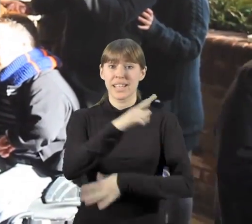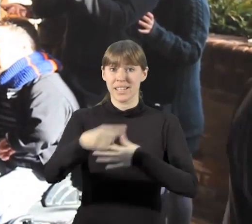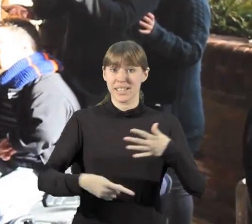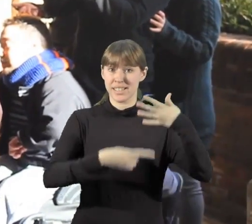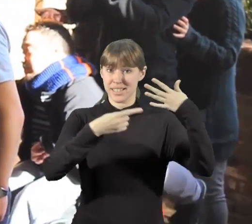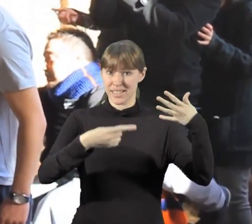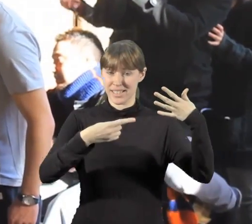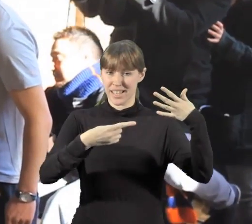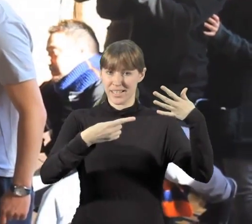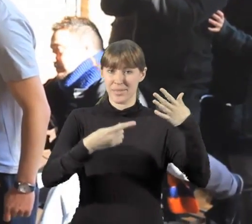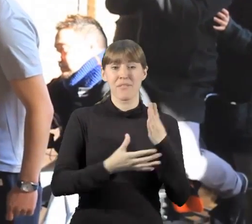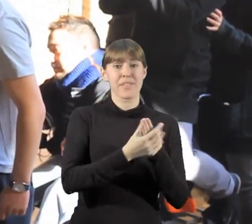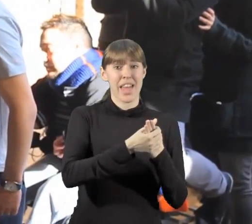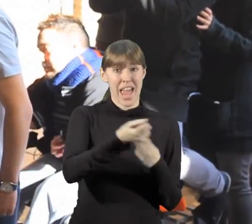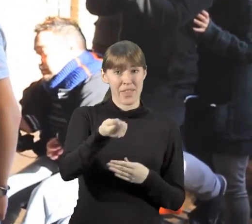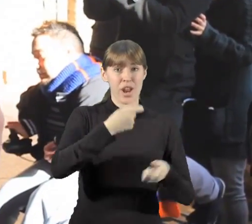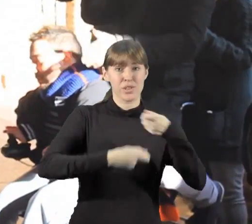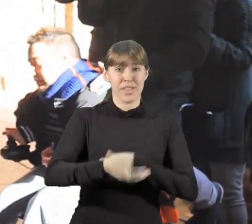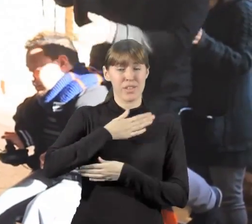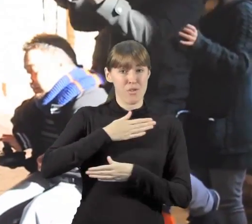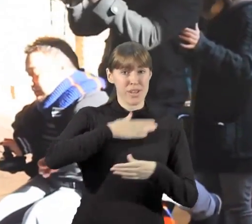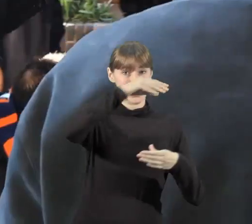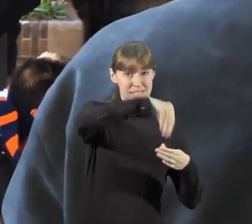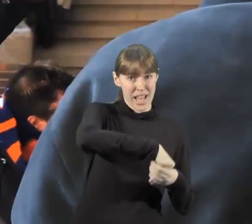Serve as a voice between the associations of the federation if they ask for it,